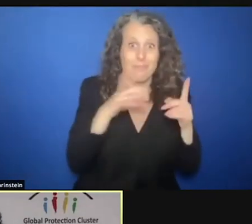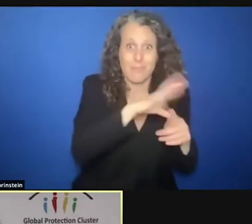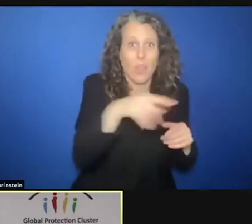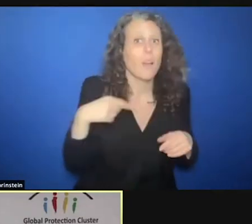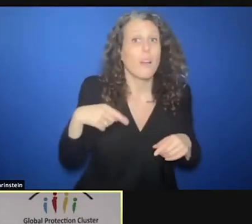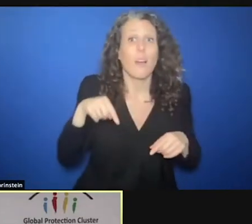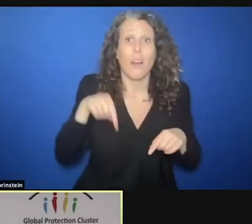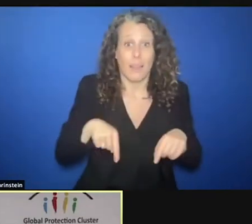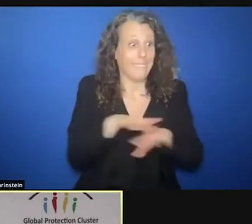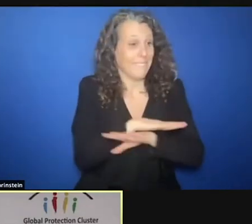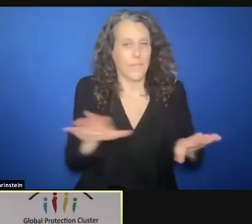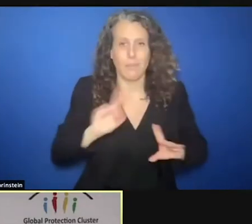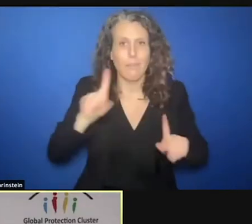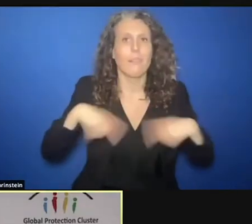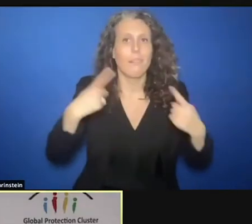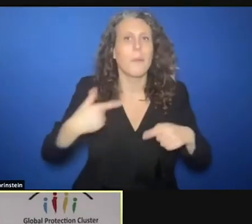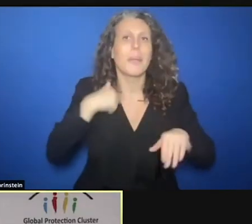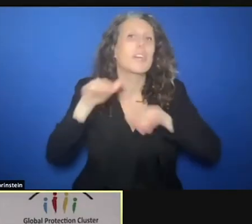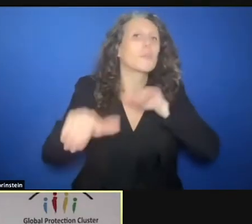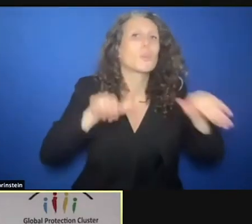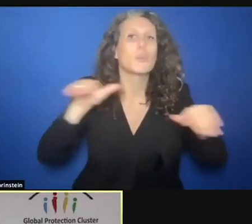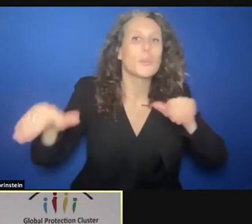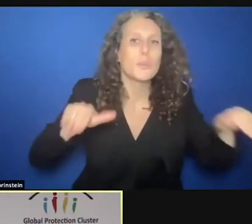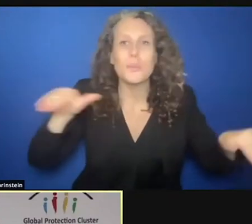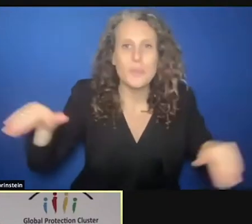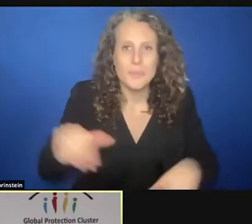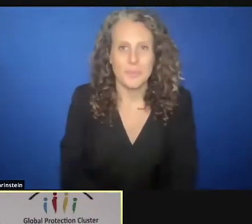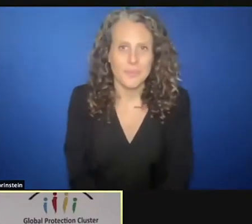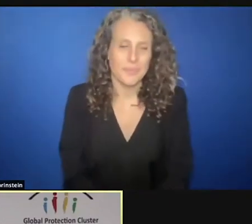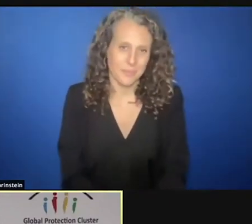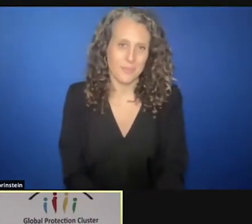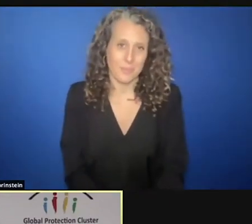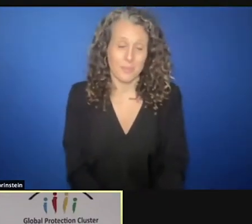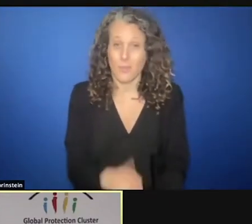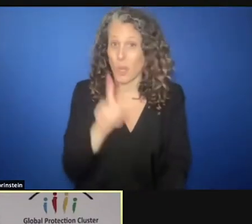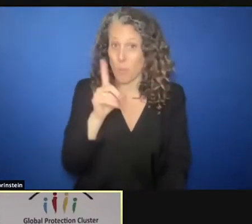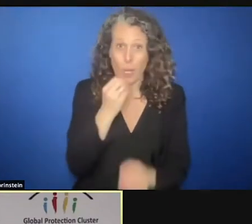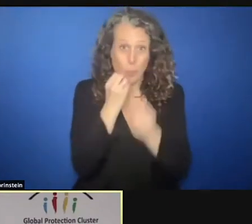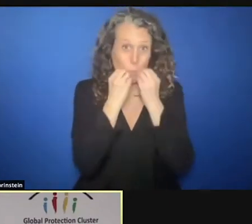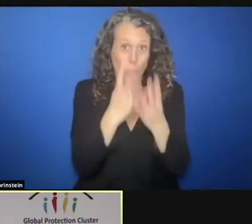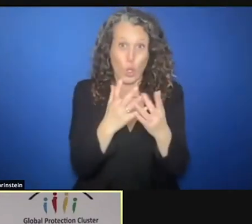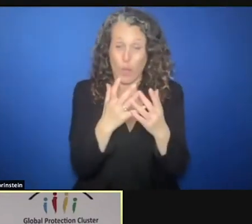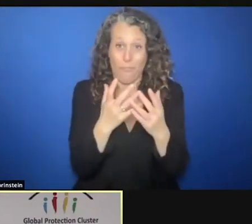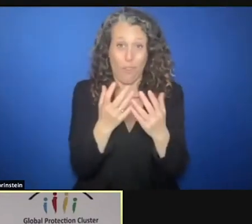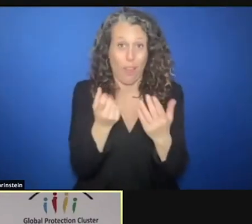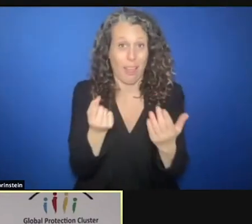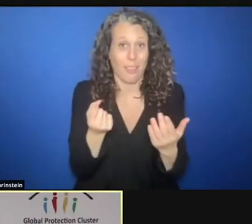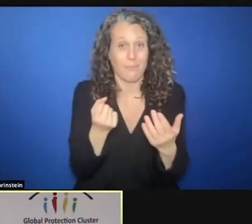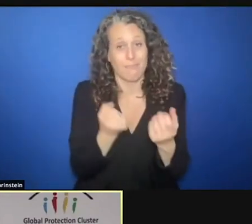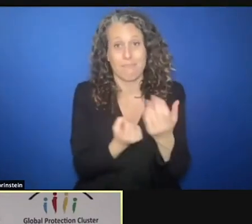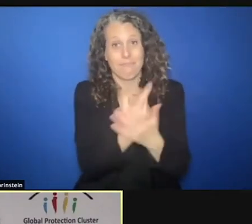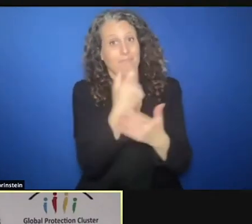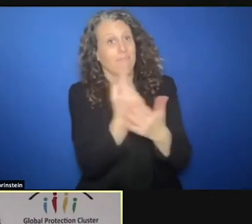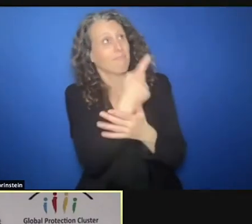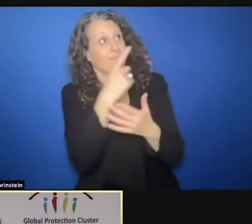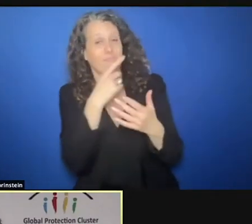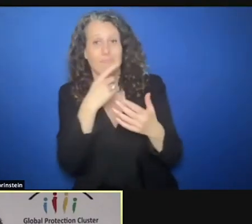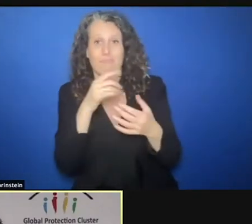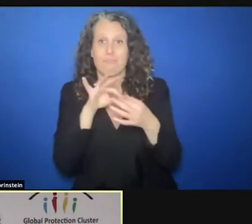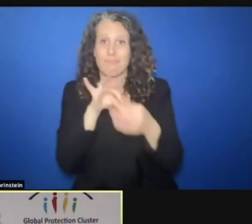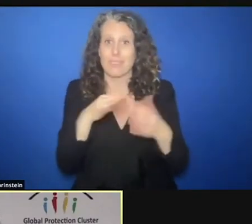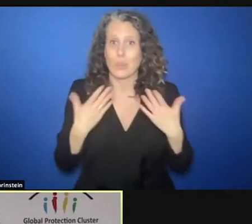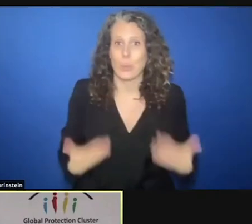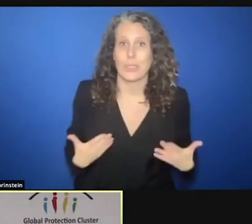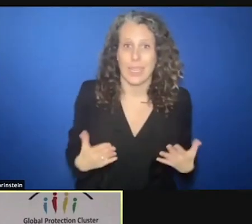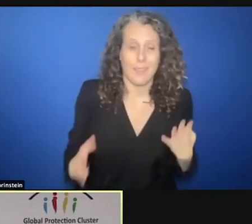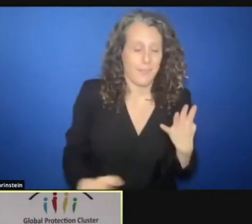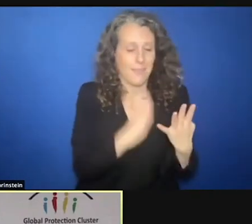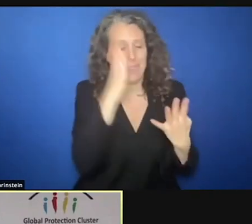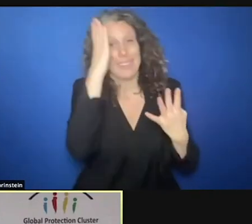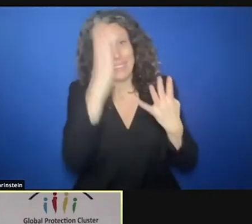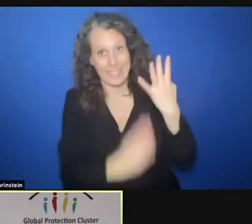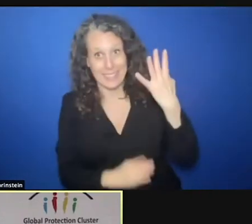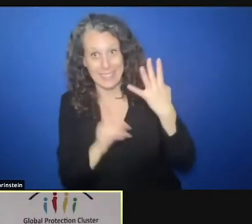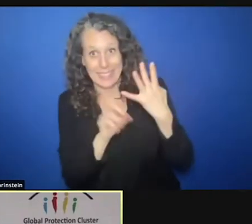This is great, immediate outcome of this event. Finally, my last sentence goes to the local